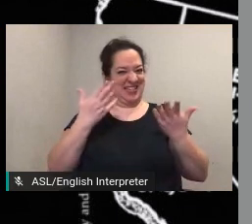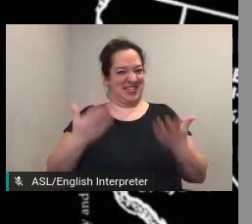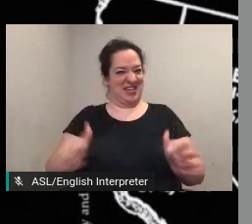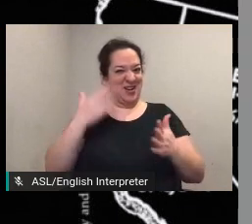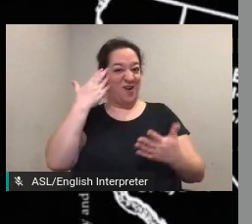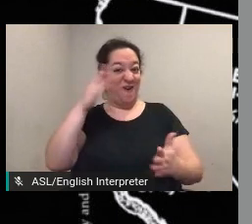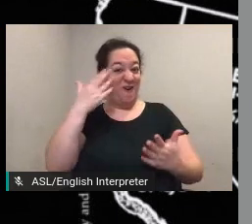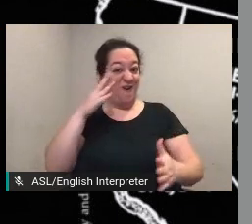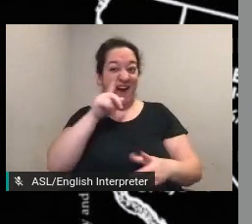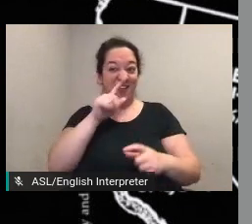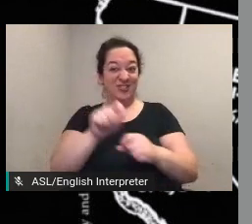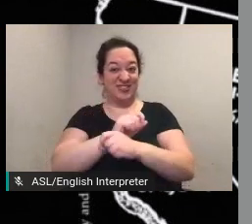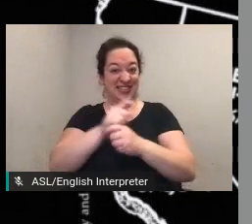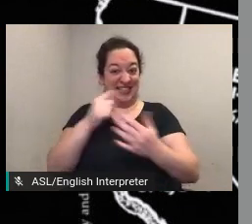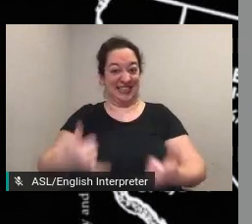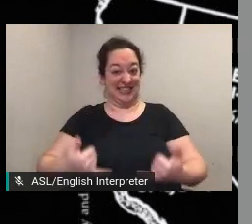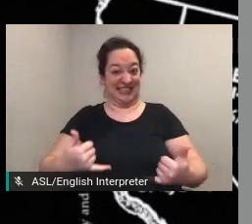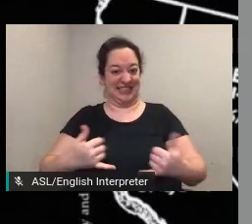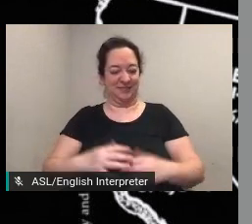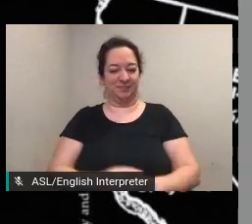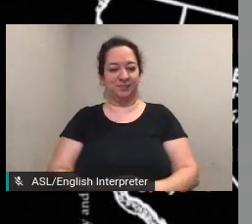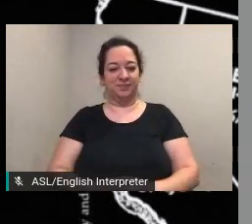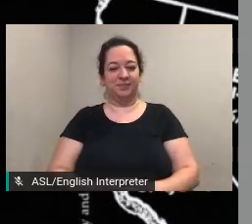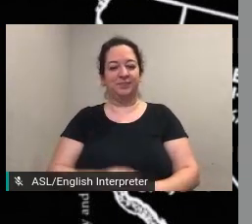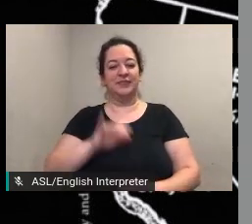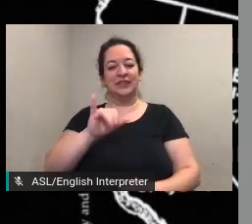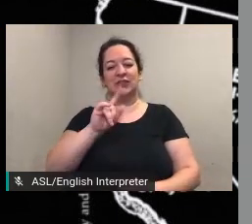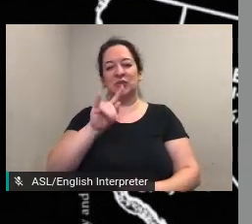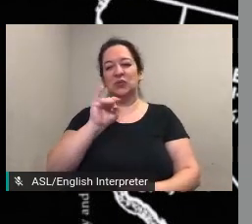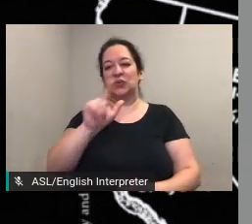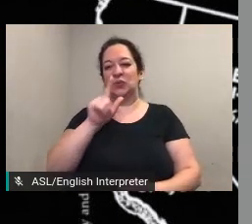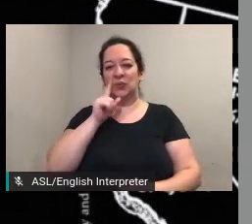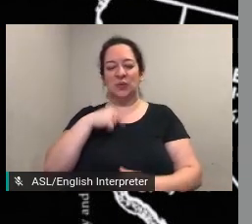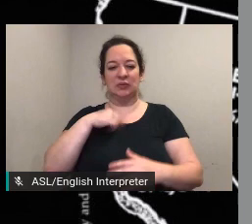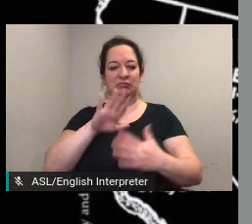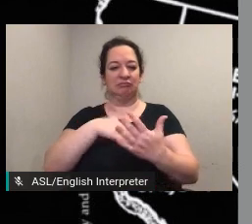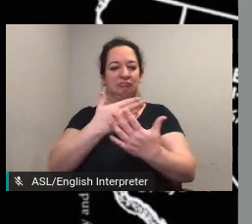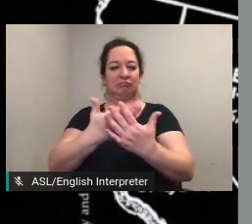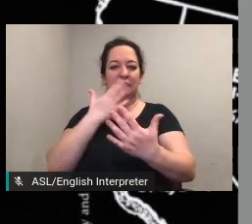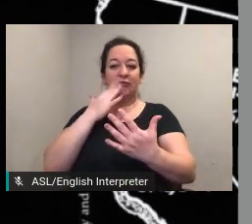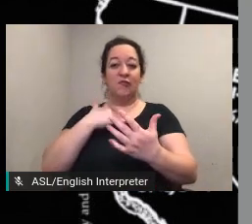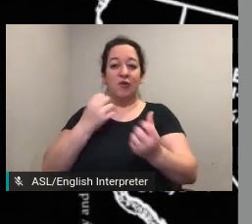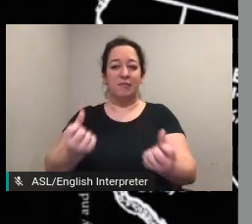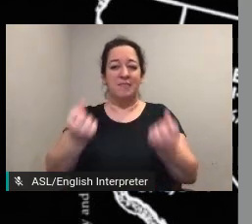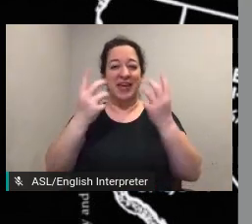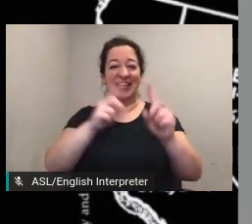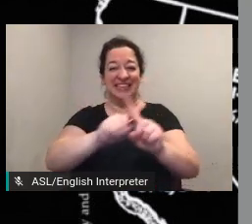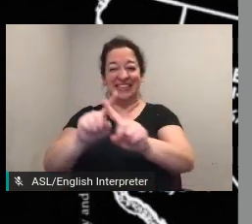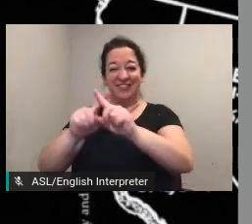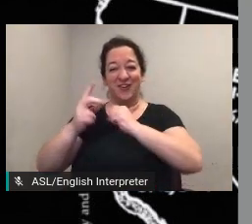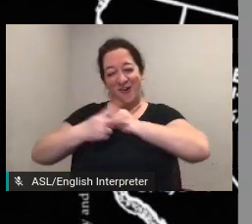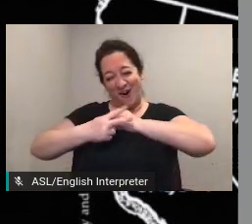this tool provides to original correspondence and other archival materials has a way of transporting you back 100